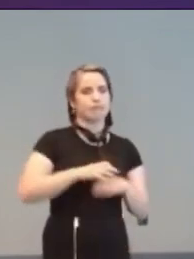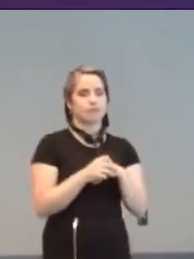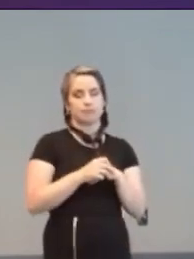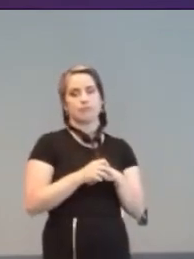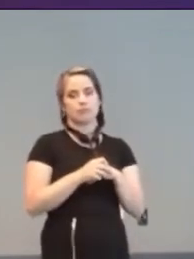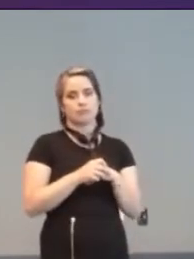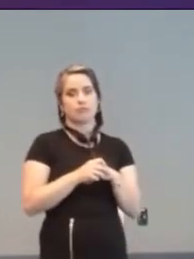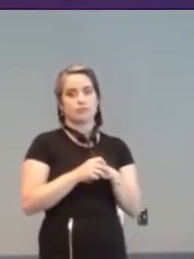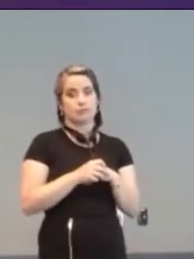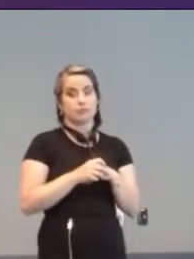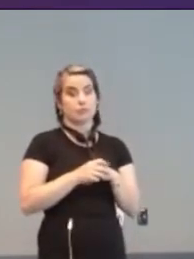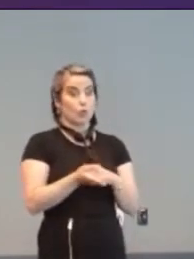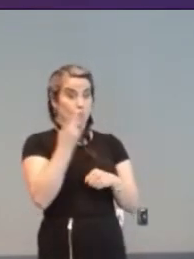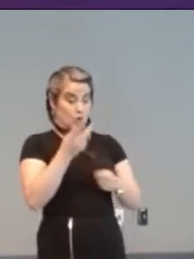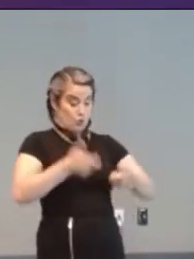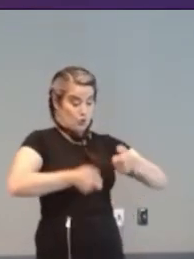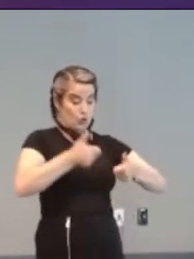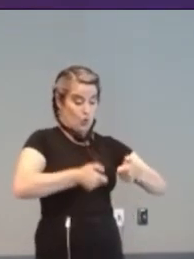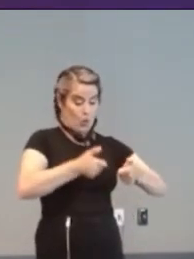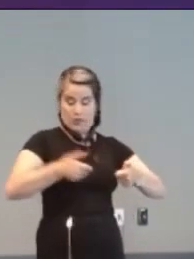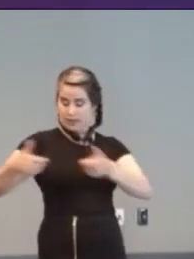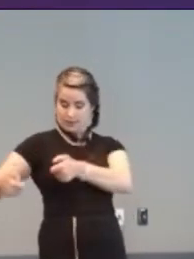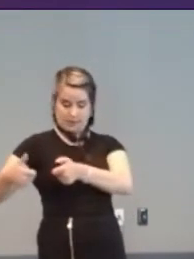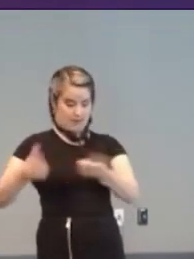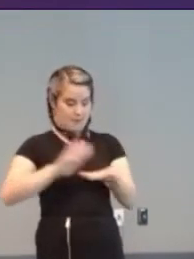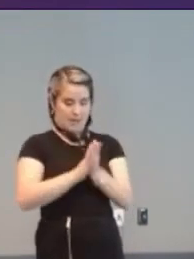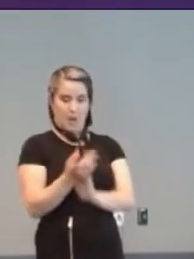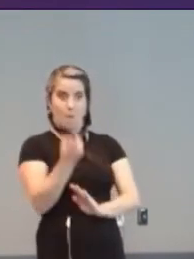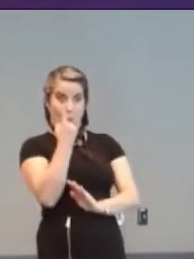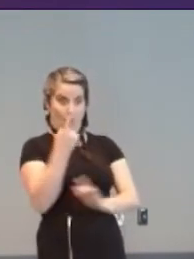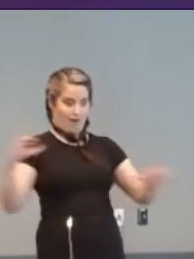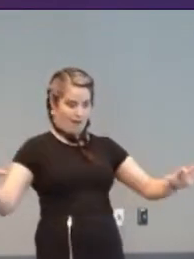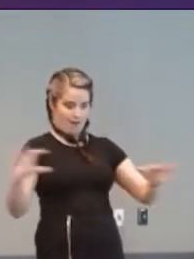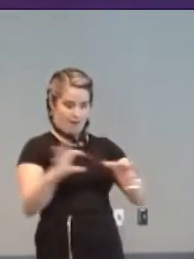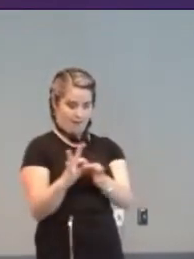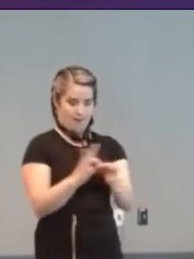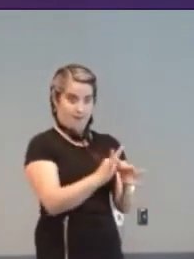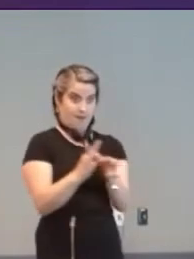Two controllers acting as one allows for varied set-ups and for team-play.